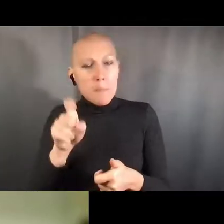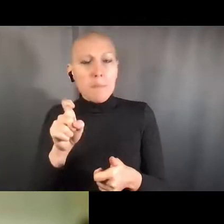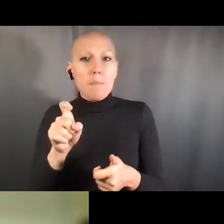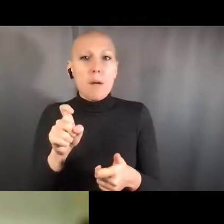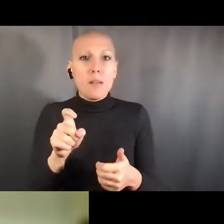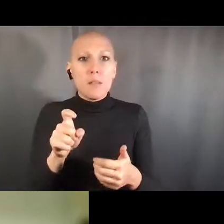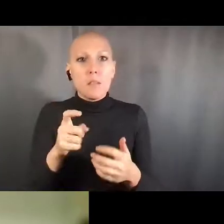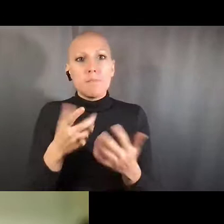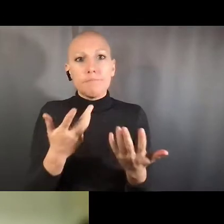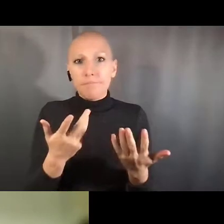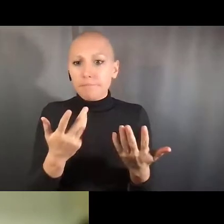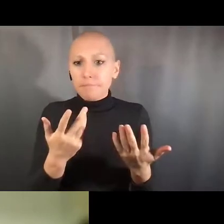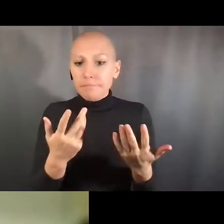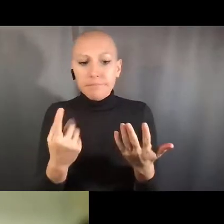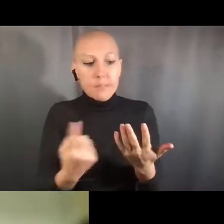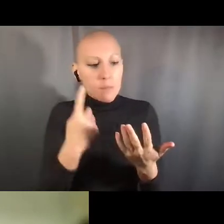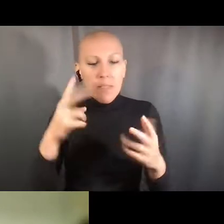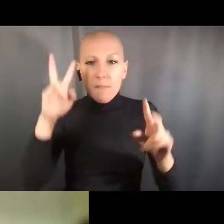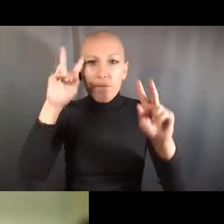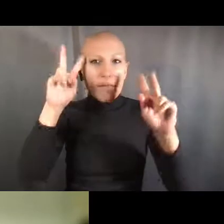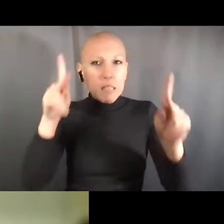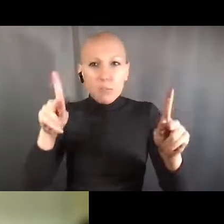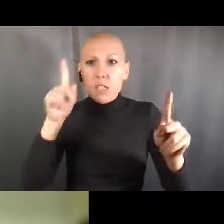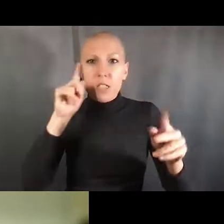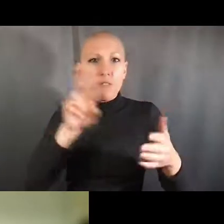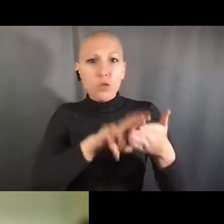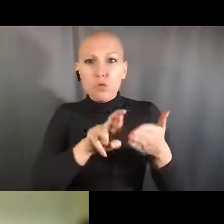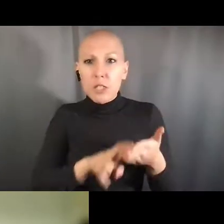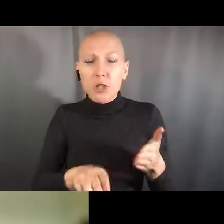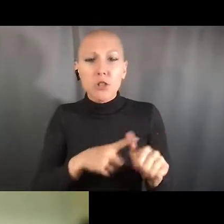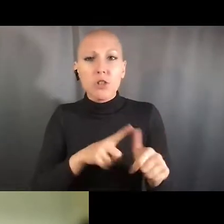to emphasize safety both in the laboratory and the clinical setting,